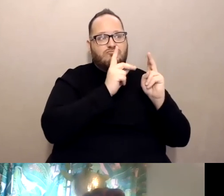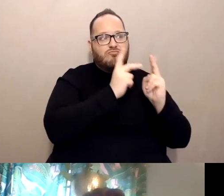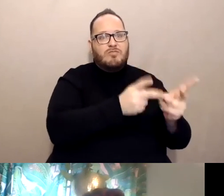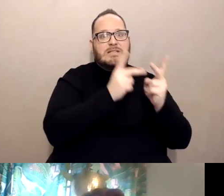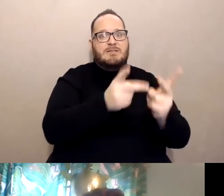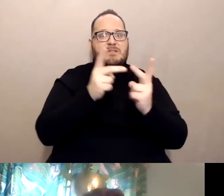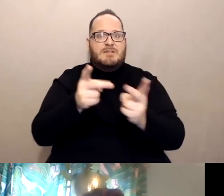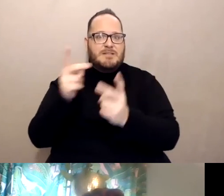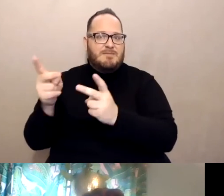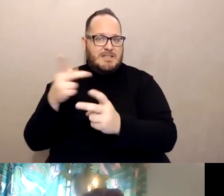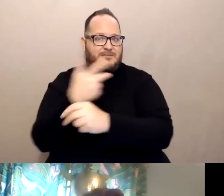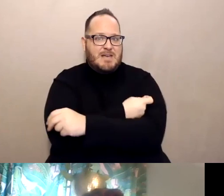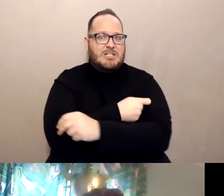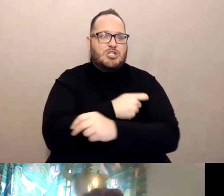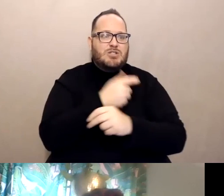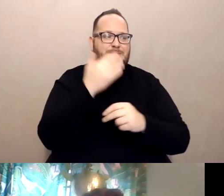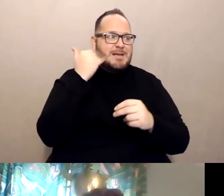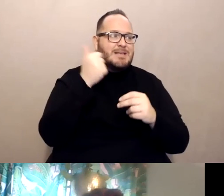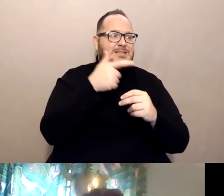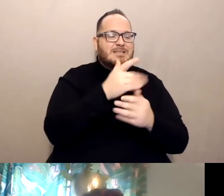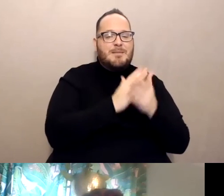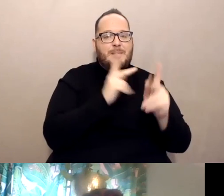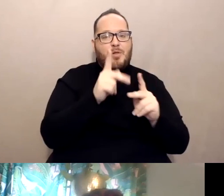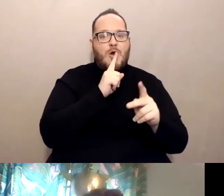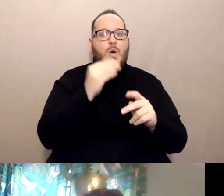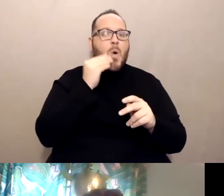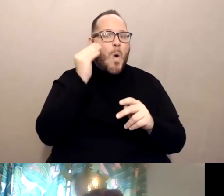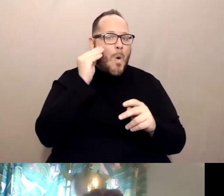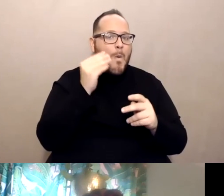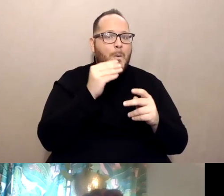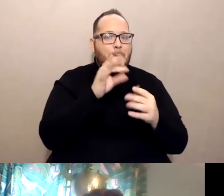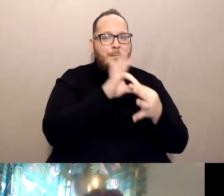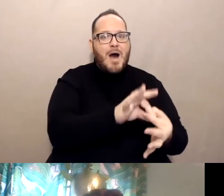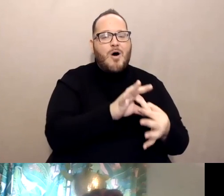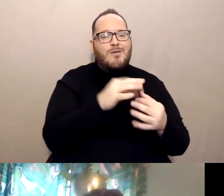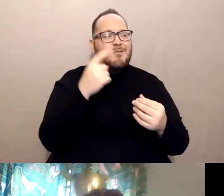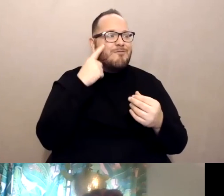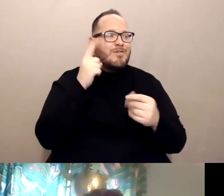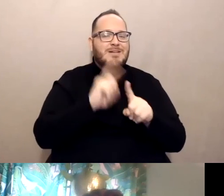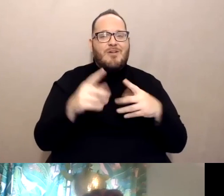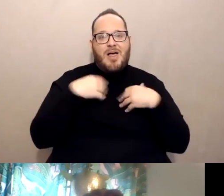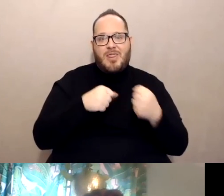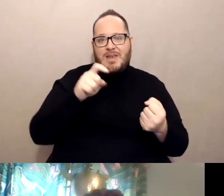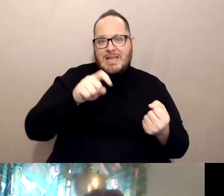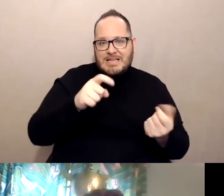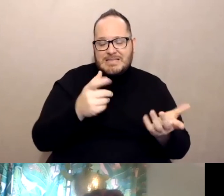or behavioral needs that they're dealing with. So I would say here's where advocate make your voice heard.